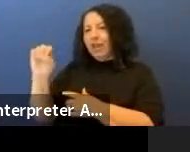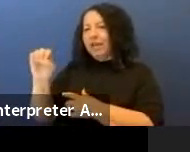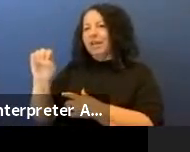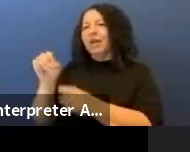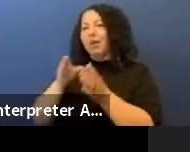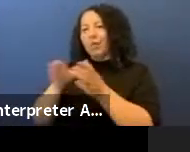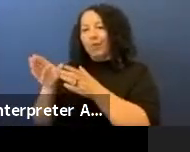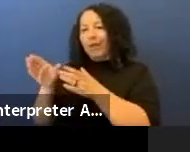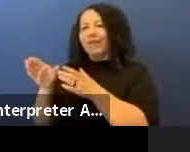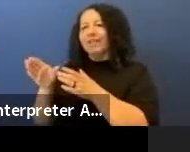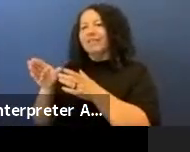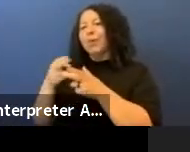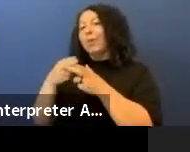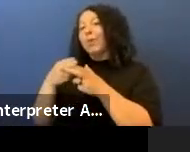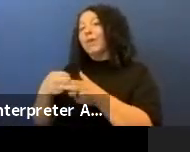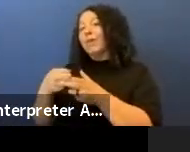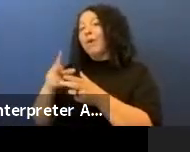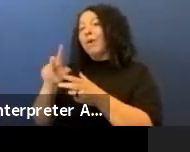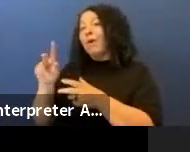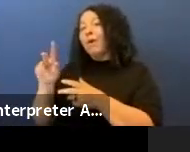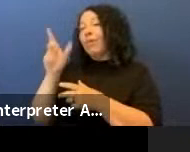our grandmother